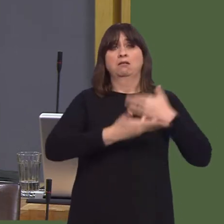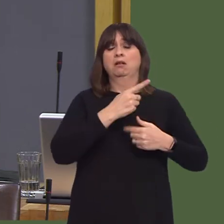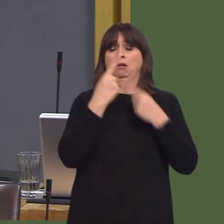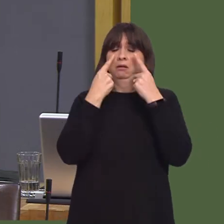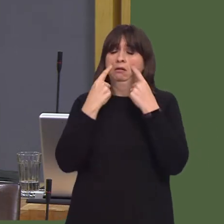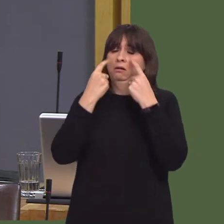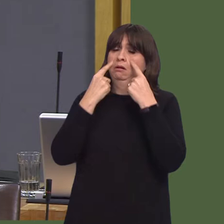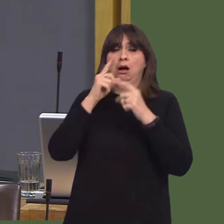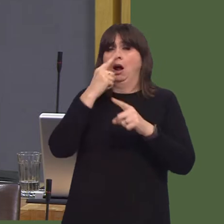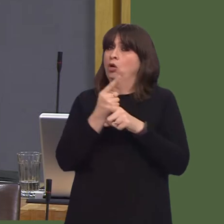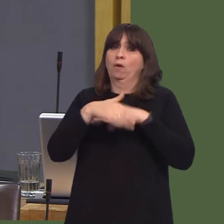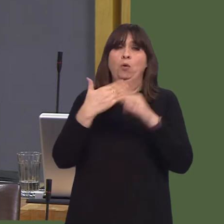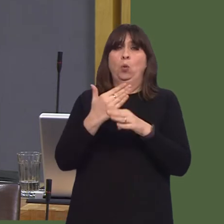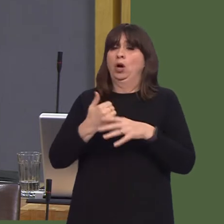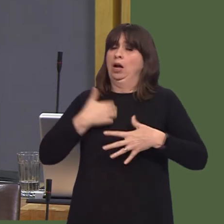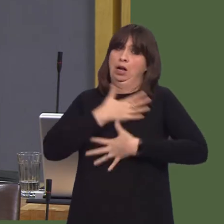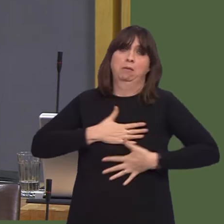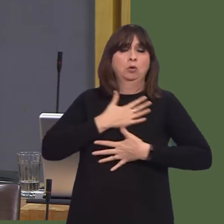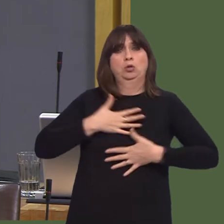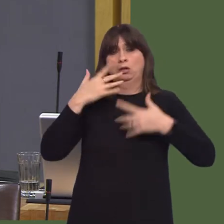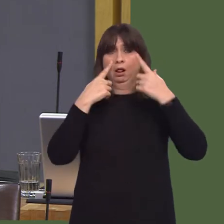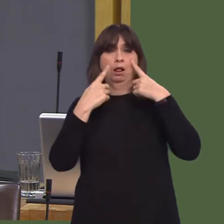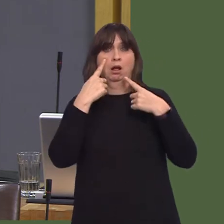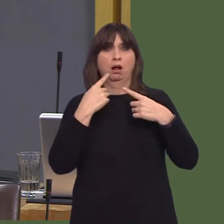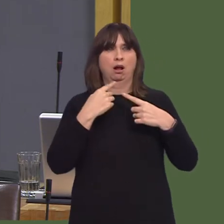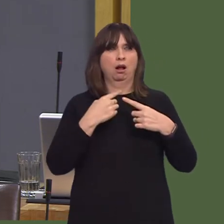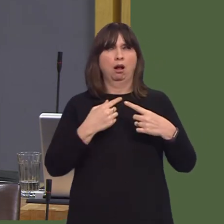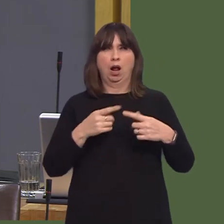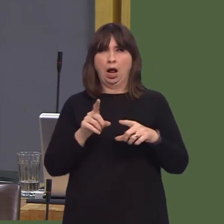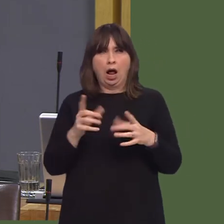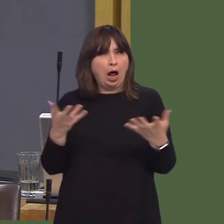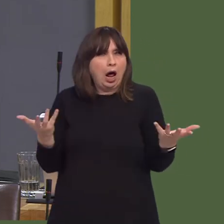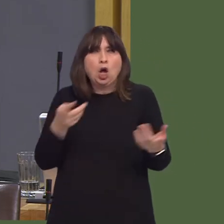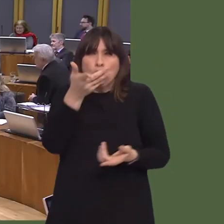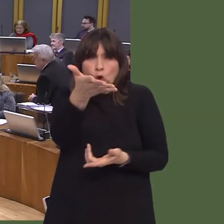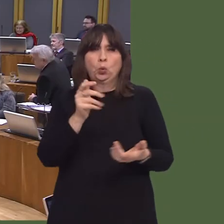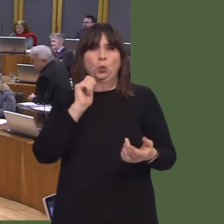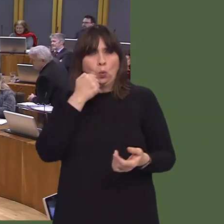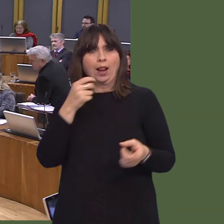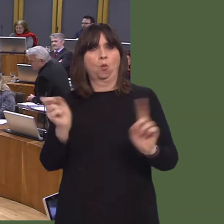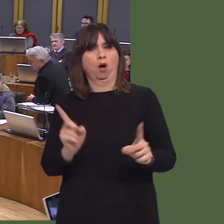are having a positive effect on so many people's lives. Rhun ap Iorwerth AM: 4.